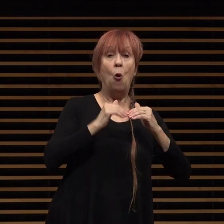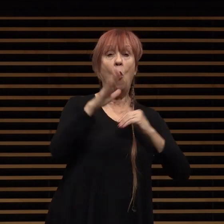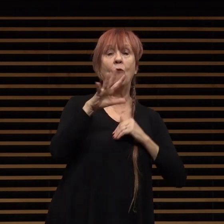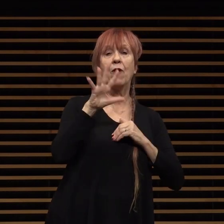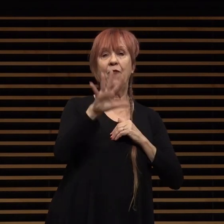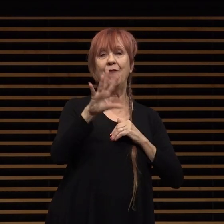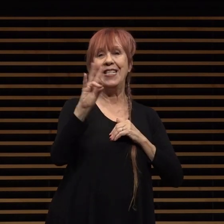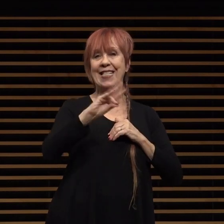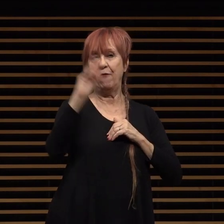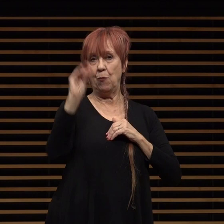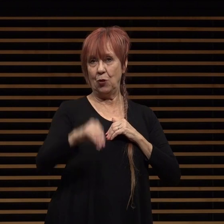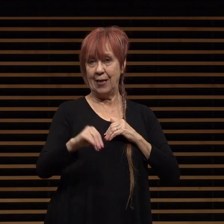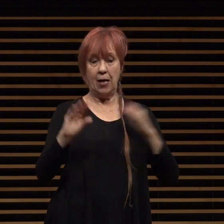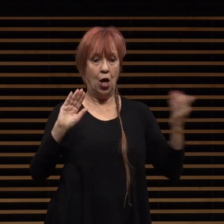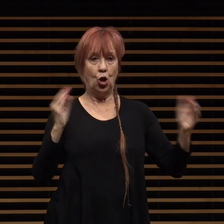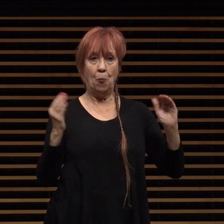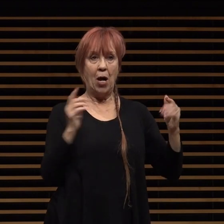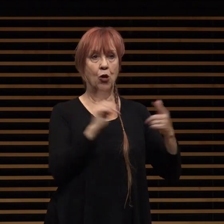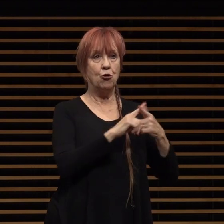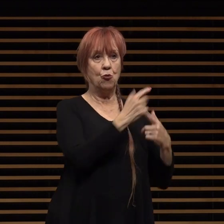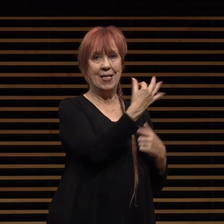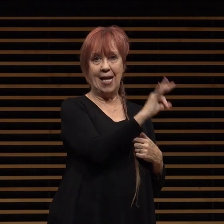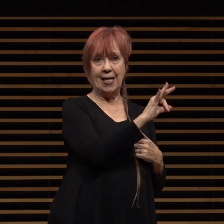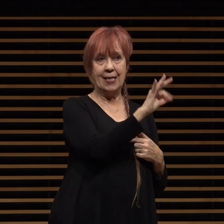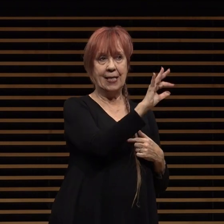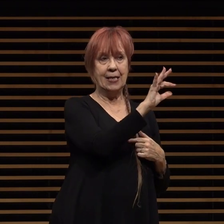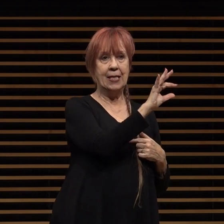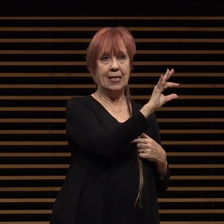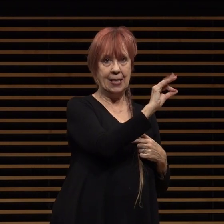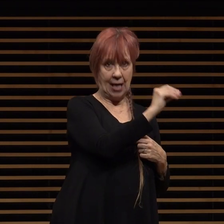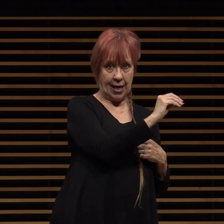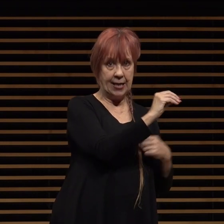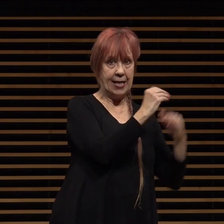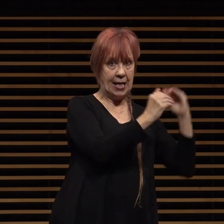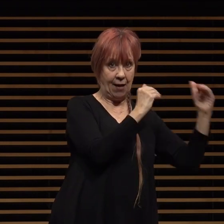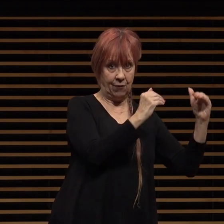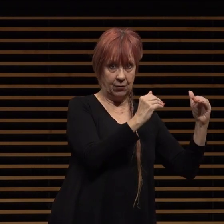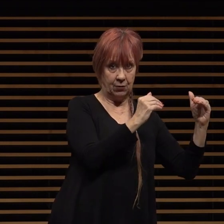percent compared to 1990 levels let me